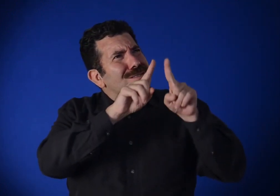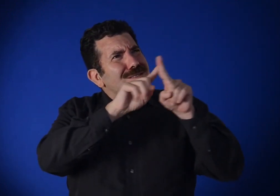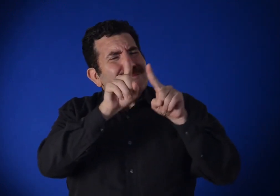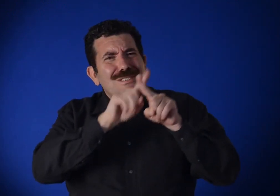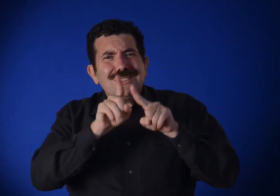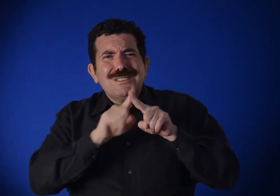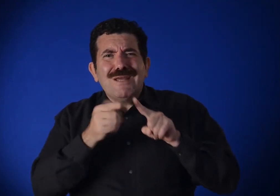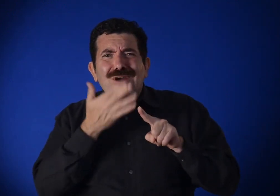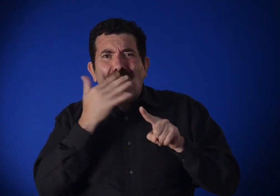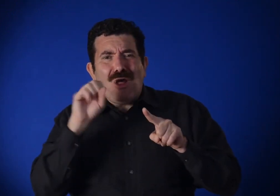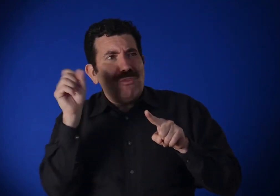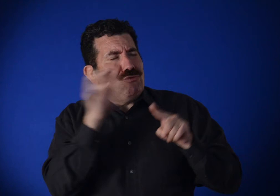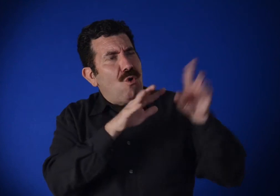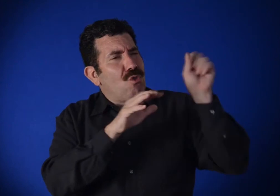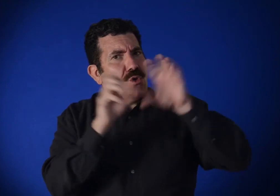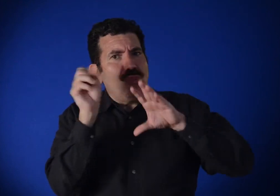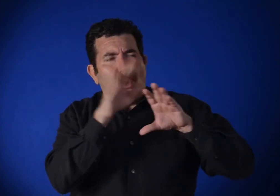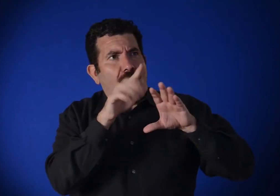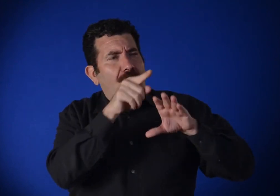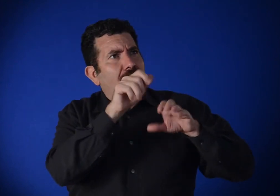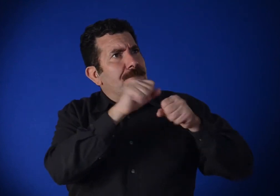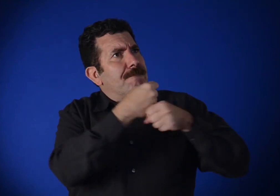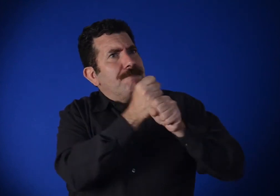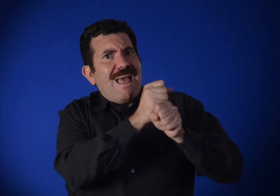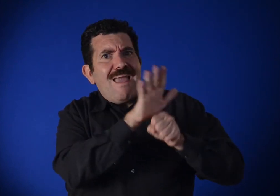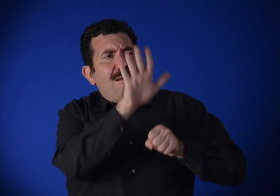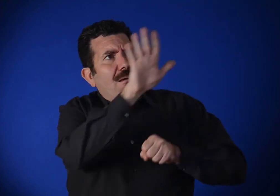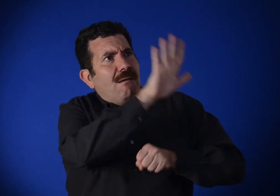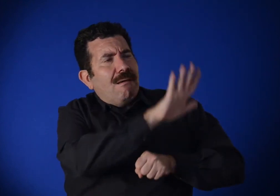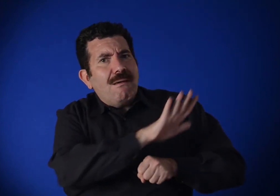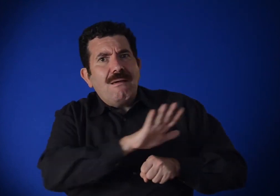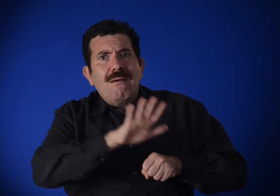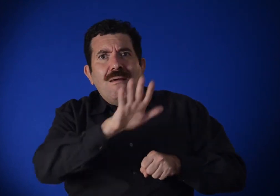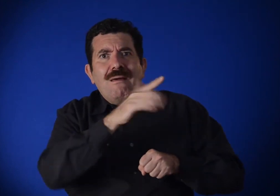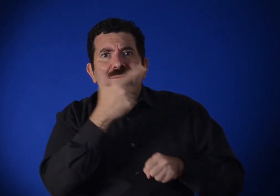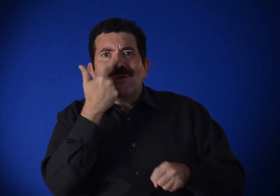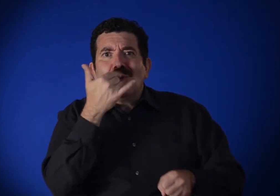for out of the complicated tangle of paint,